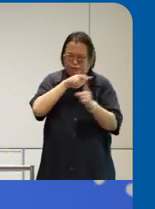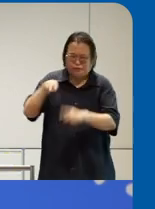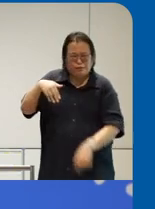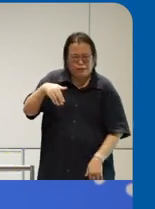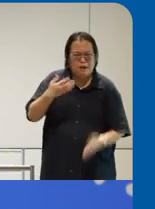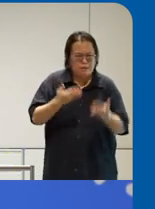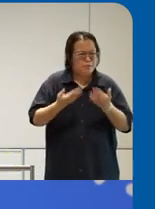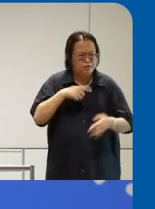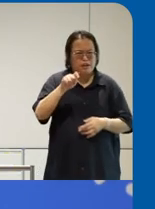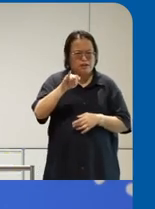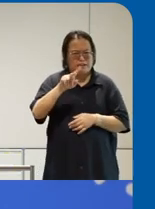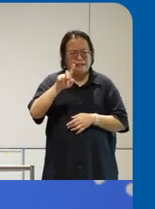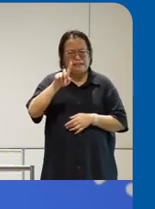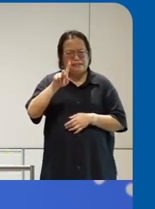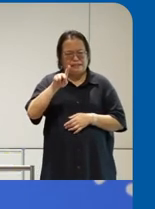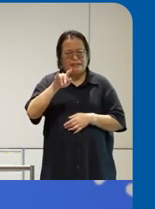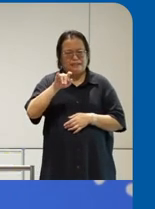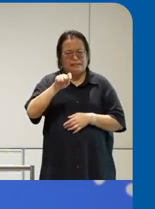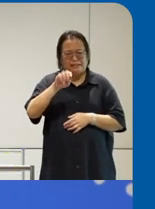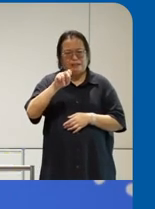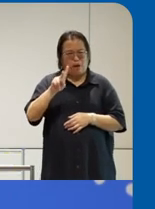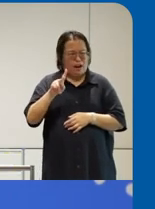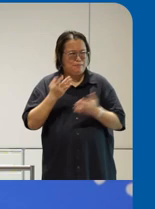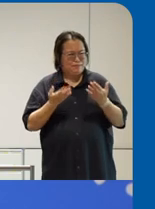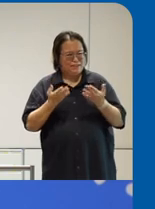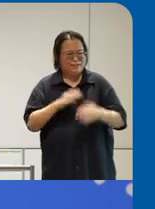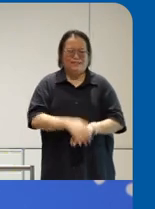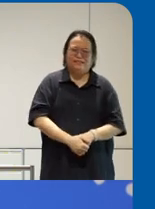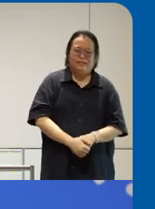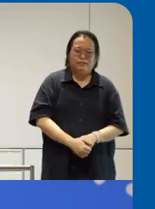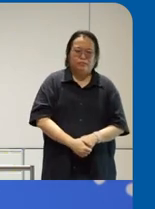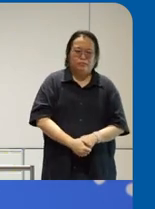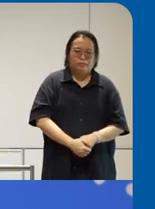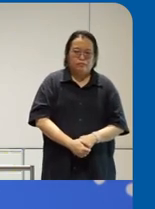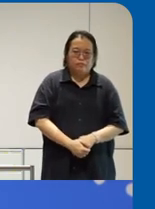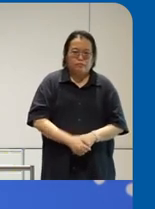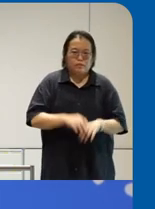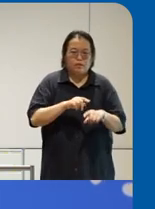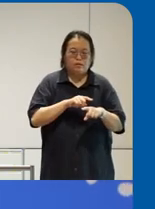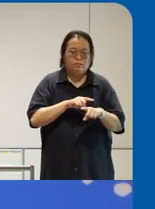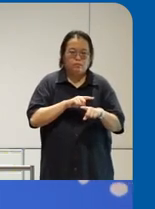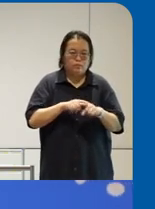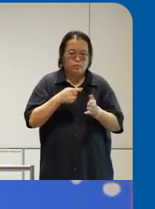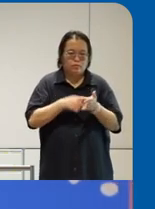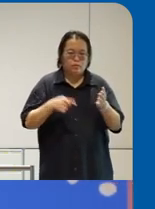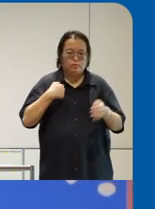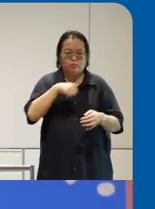Tik Tok for public officers uh yeah but uh what what has really happened is we has run um three